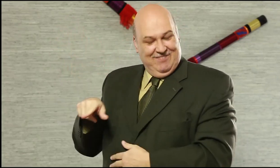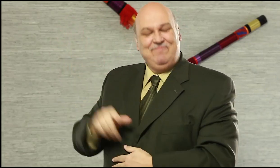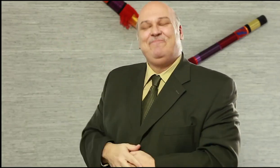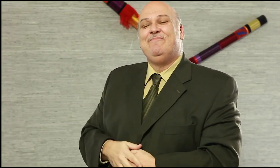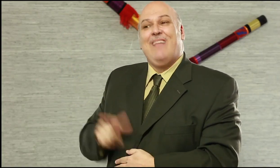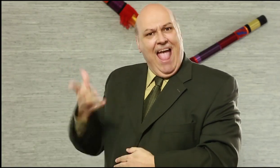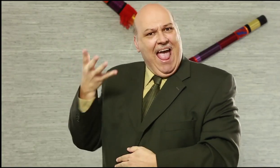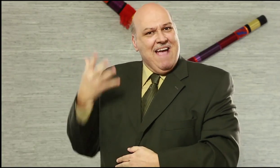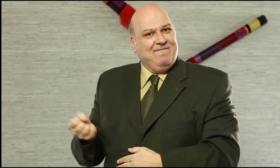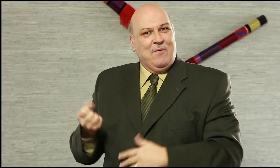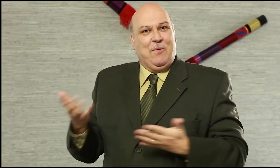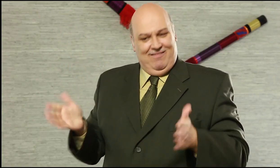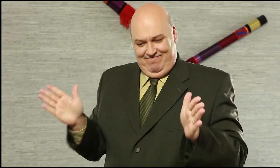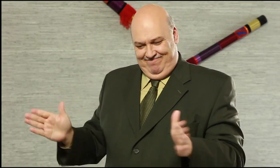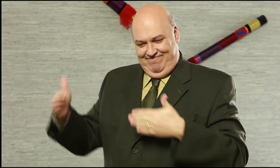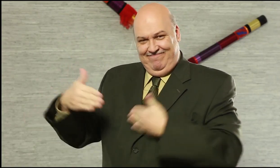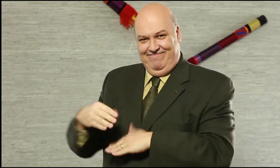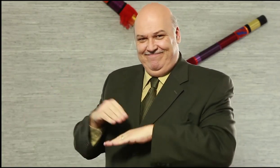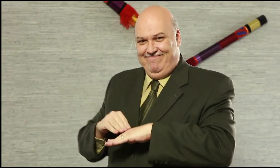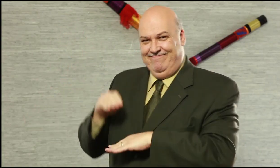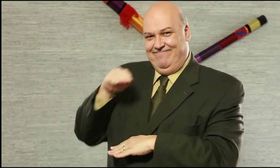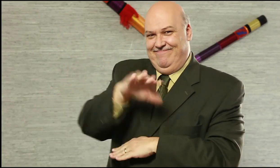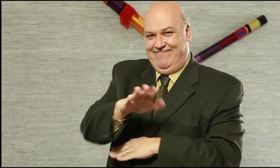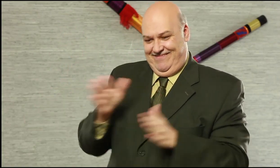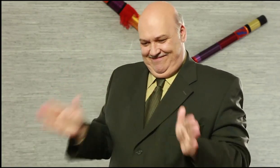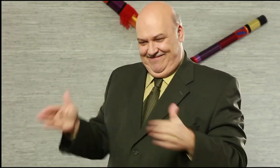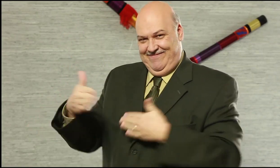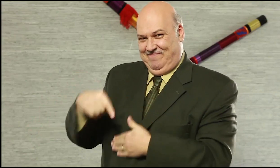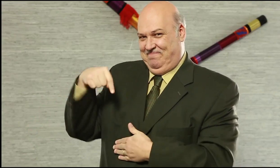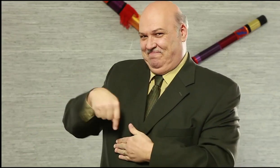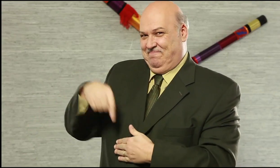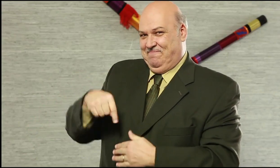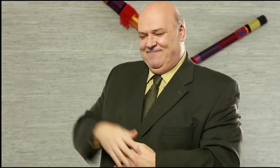your friends to watch one of the DeafWaves